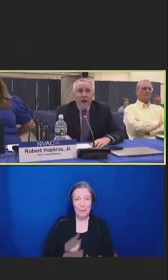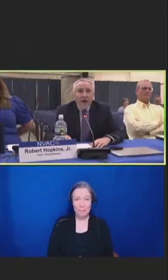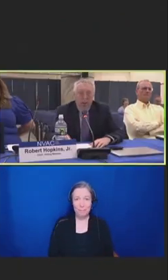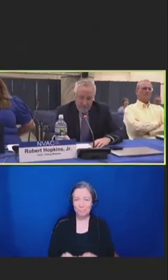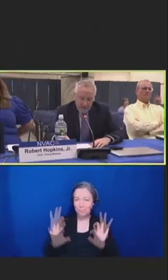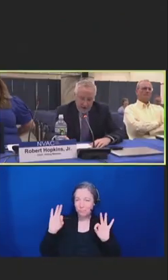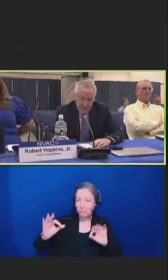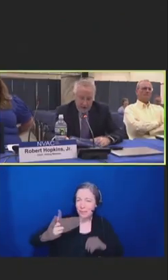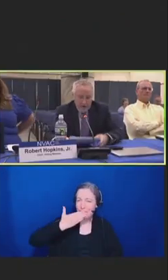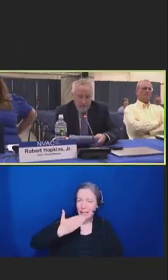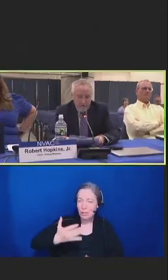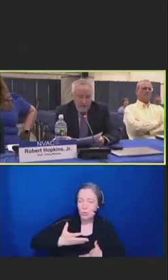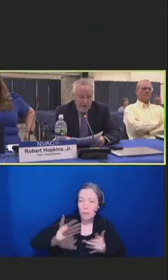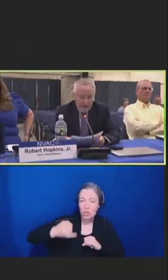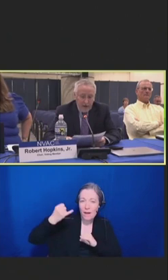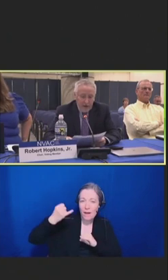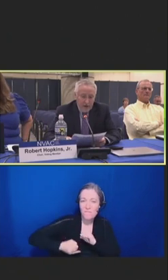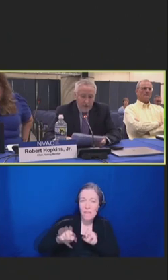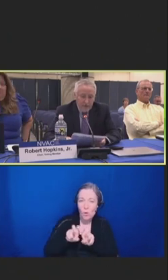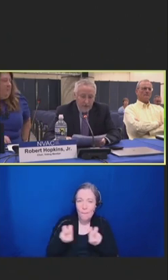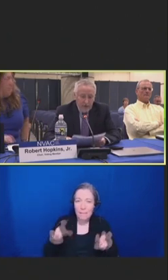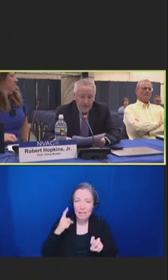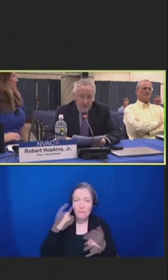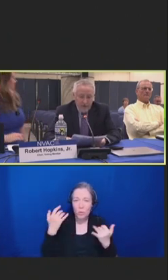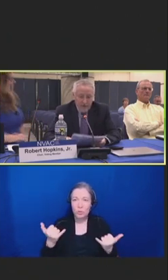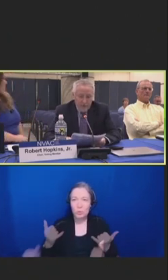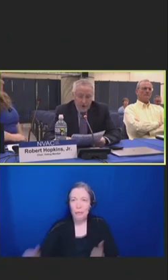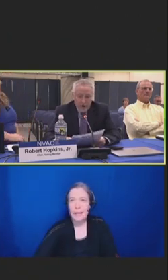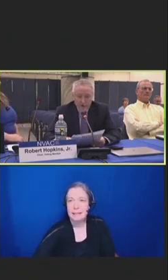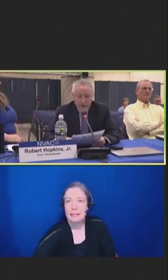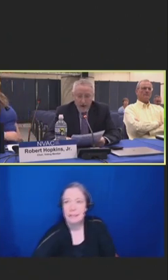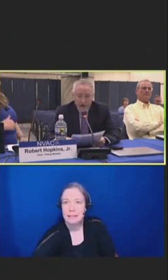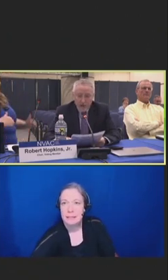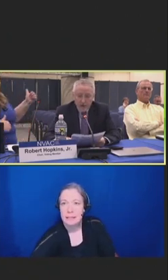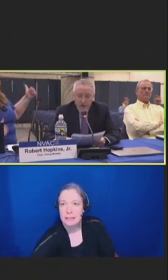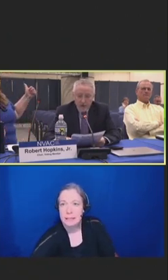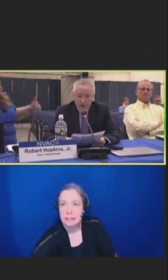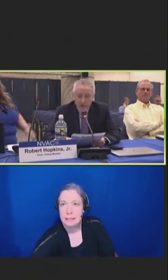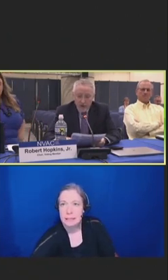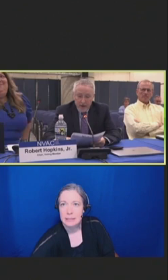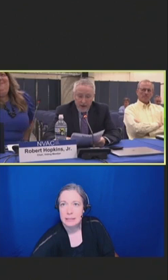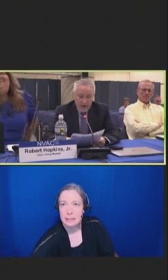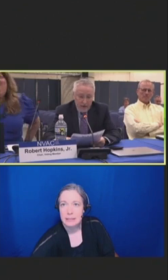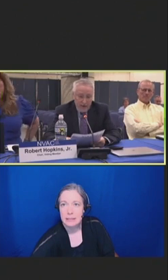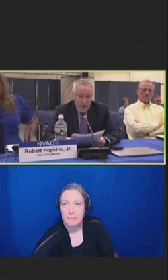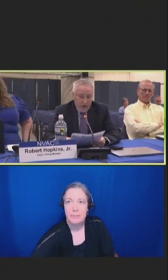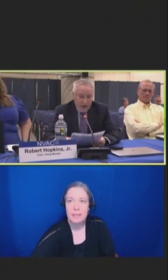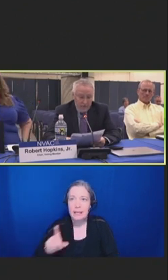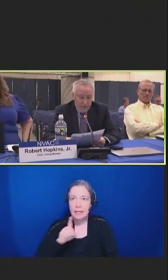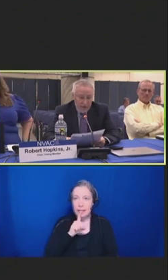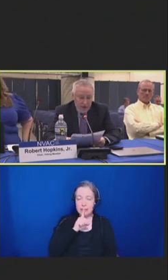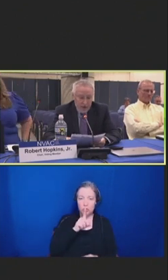Our final panel for the day is Inflation Reduction Act Changes to Medicaid and Medicare.